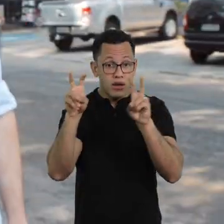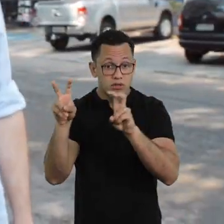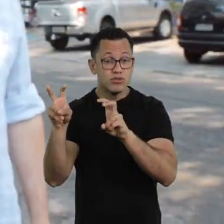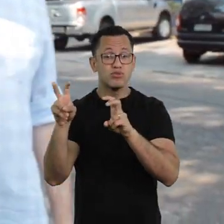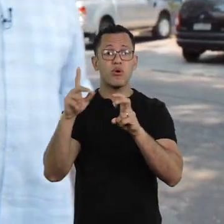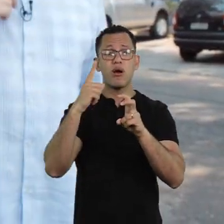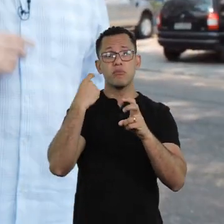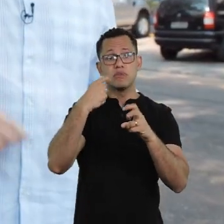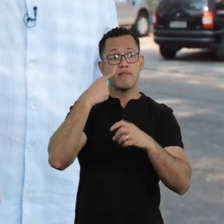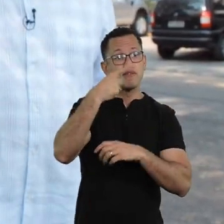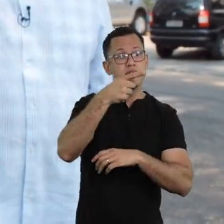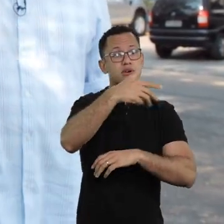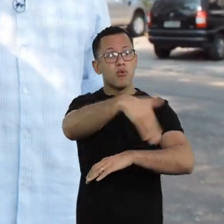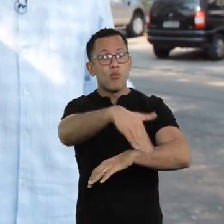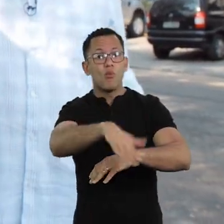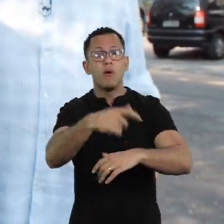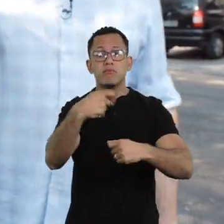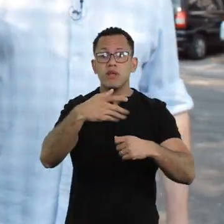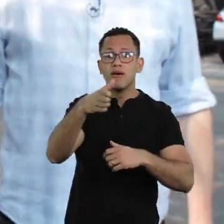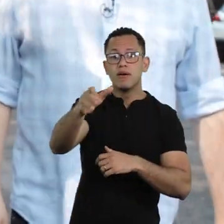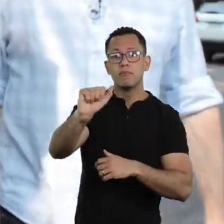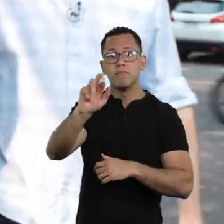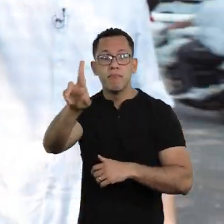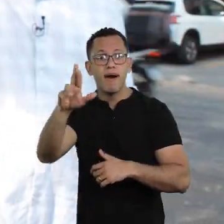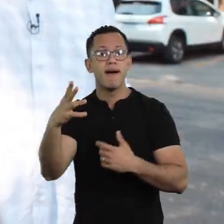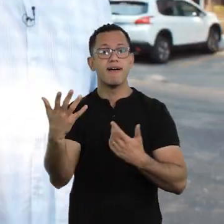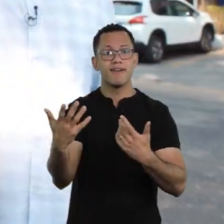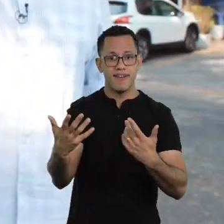my chronicles were about the streets and bars.